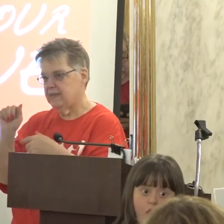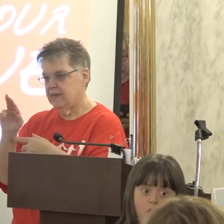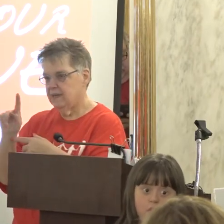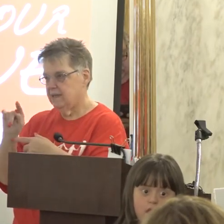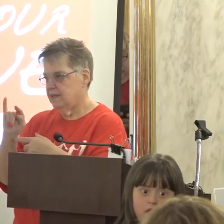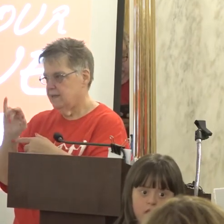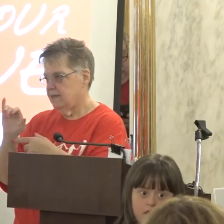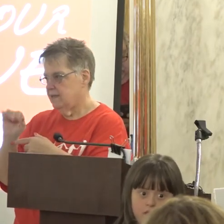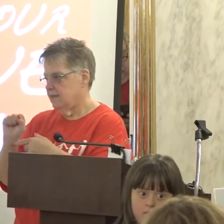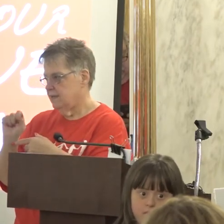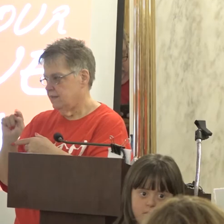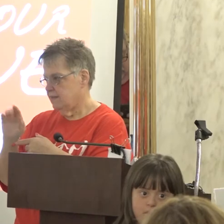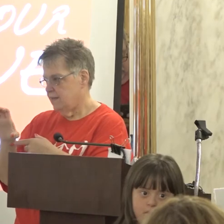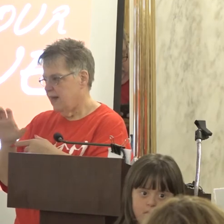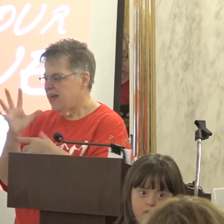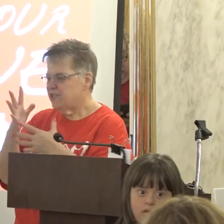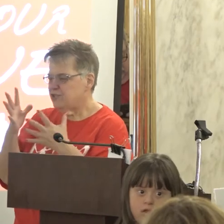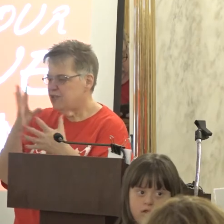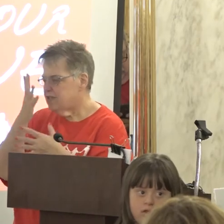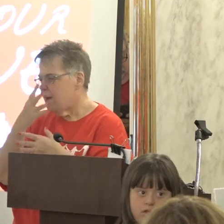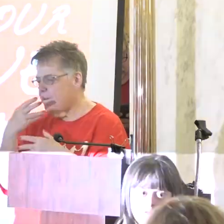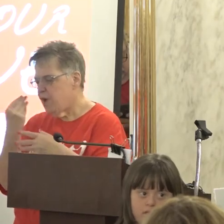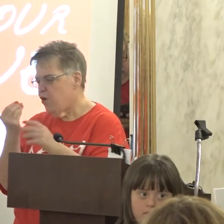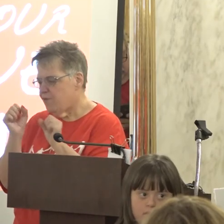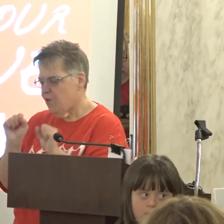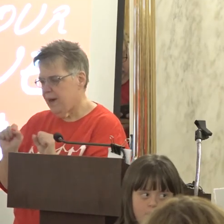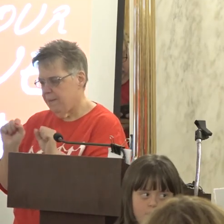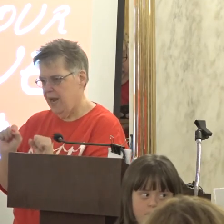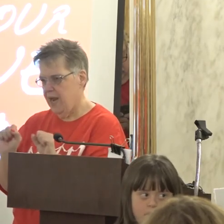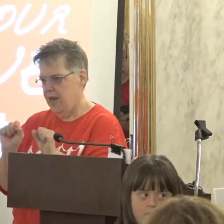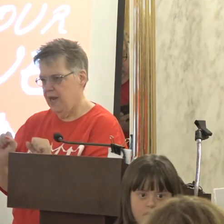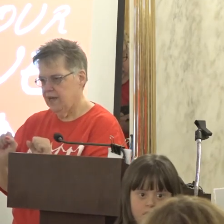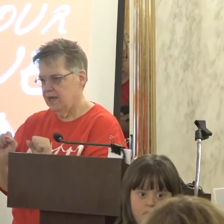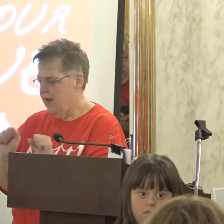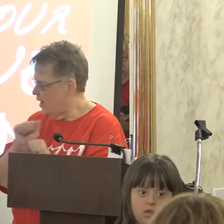And he's just as beautiful as beautiful can be in every way